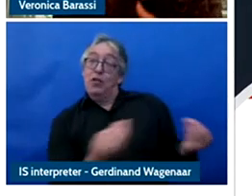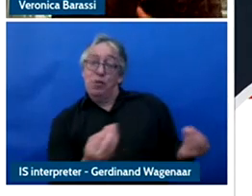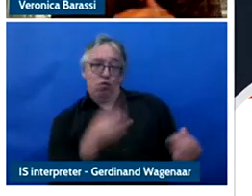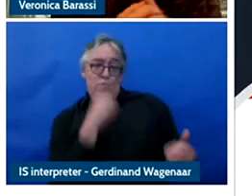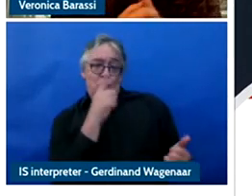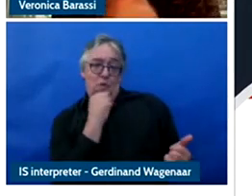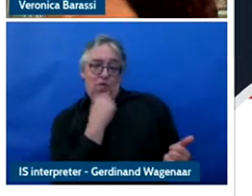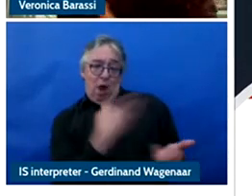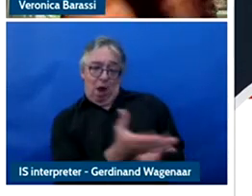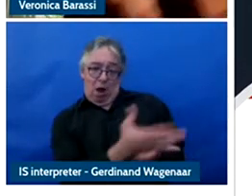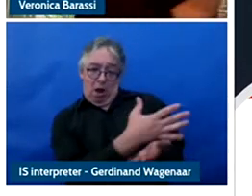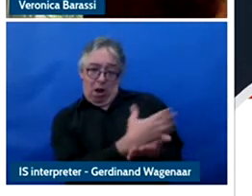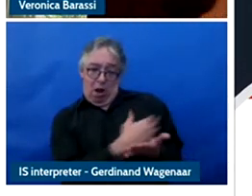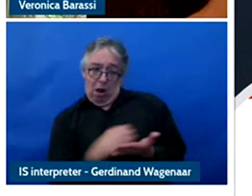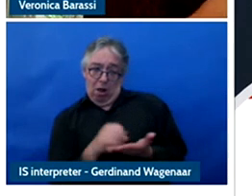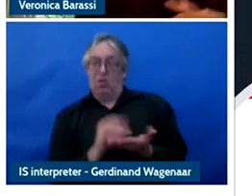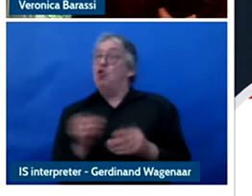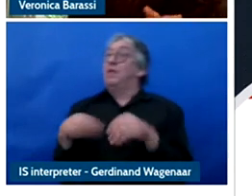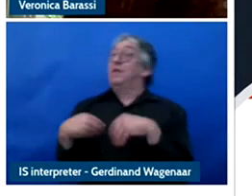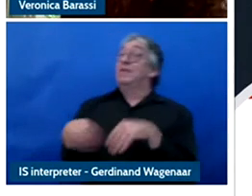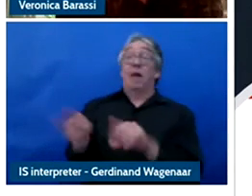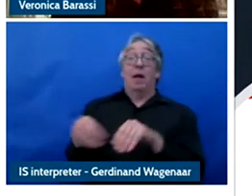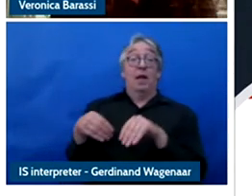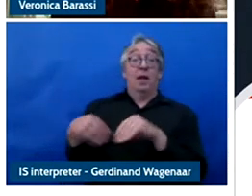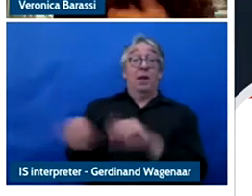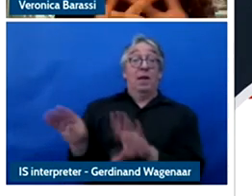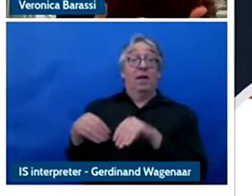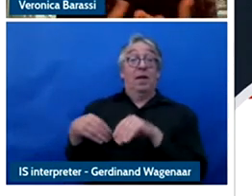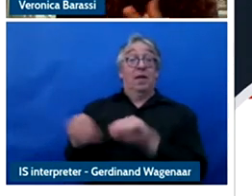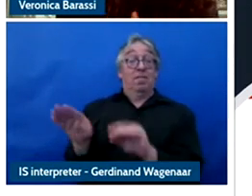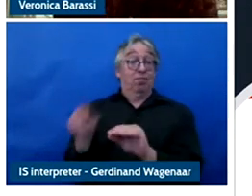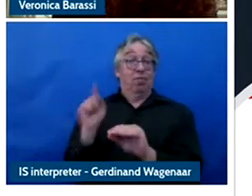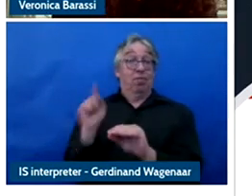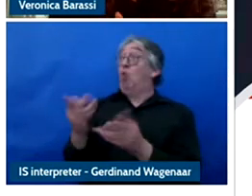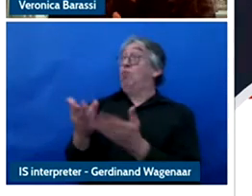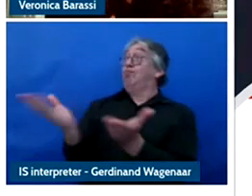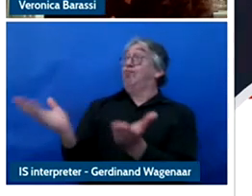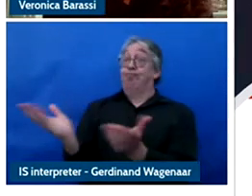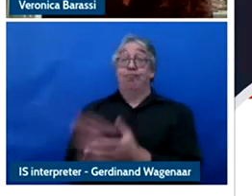data of children to other's and as an example that I often use in my research